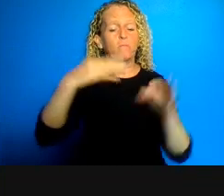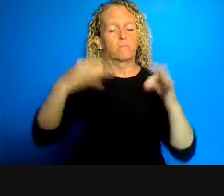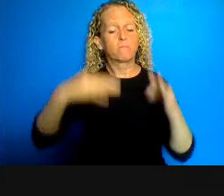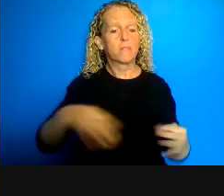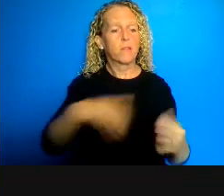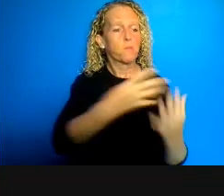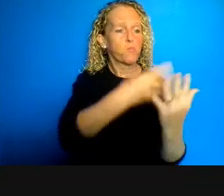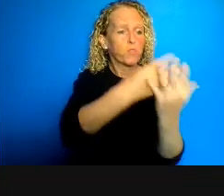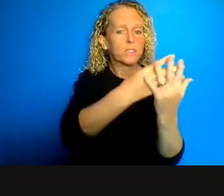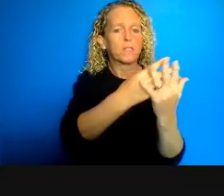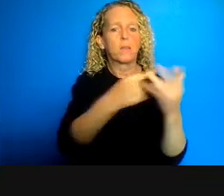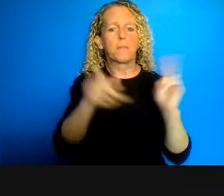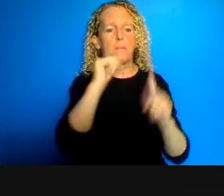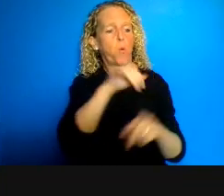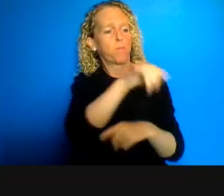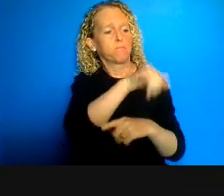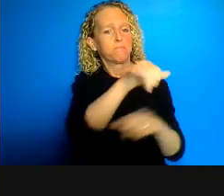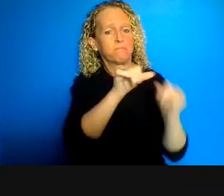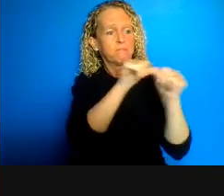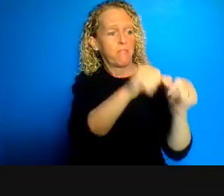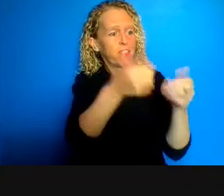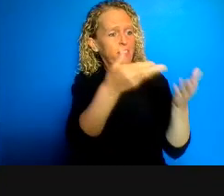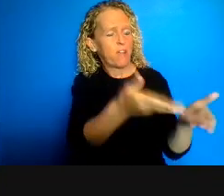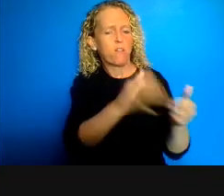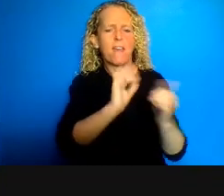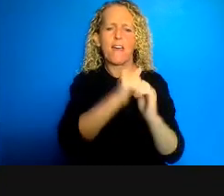incarcerated individuals in the larger community.